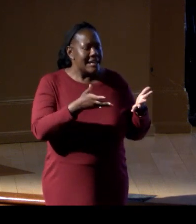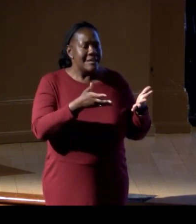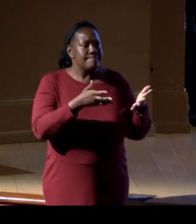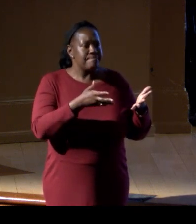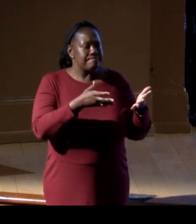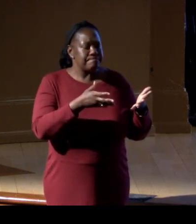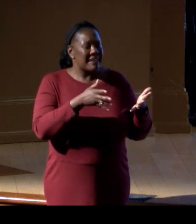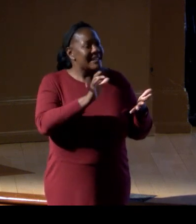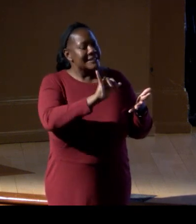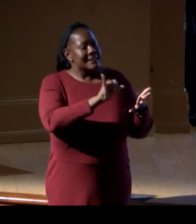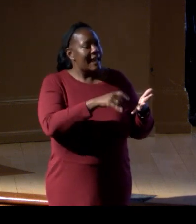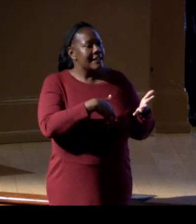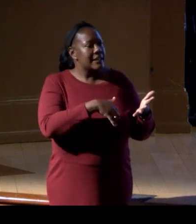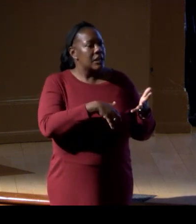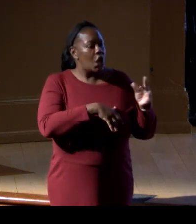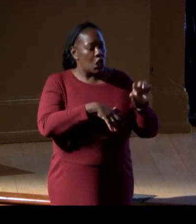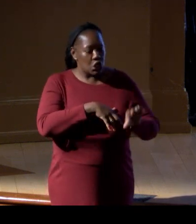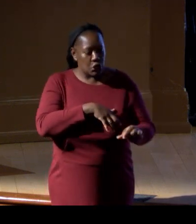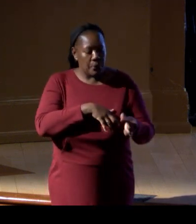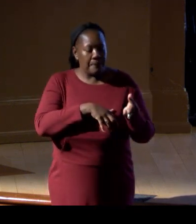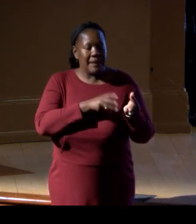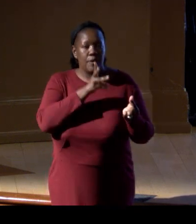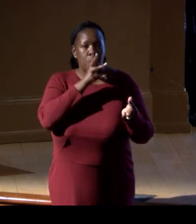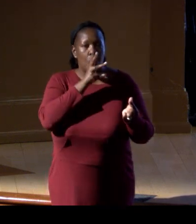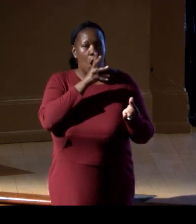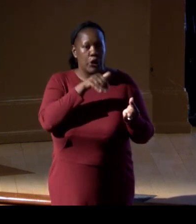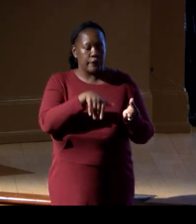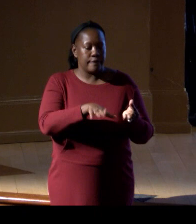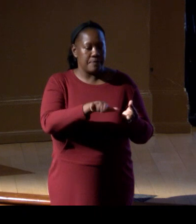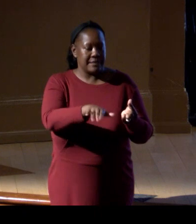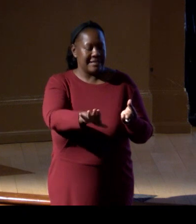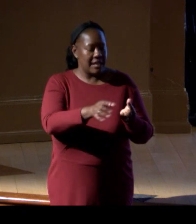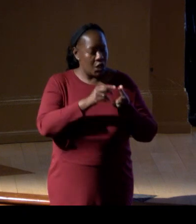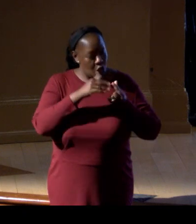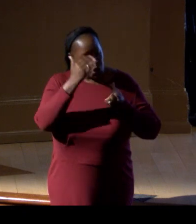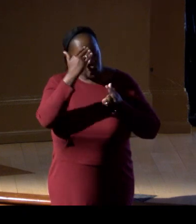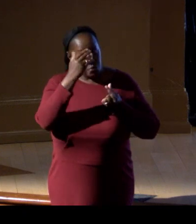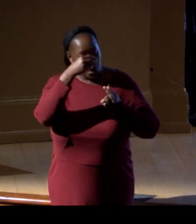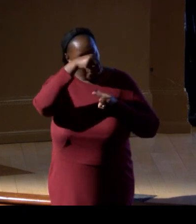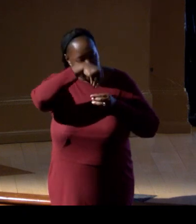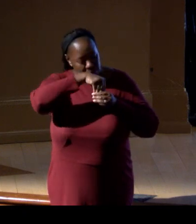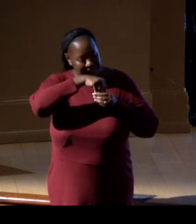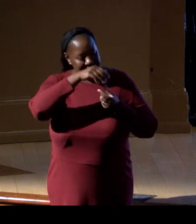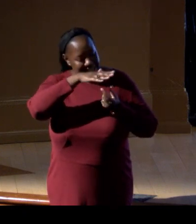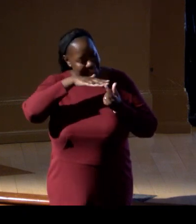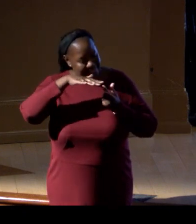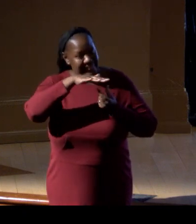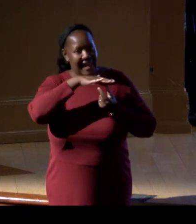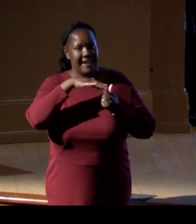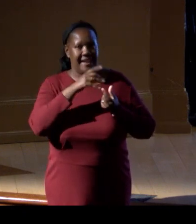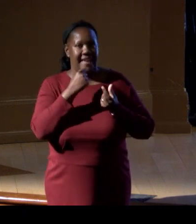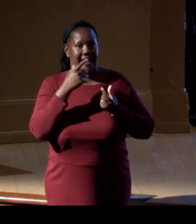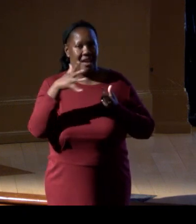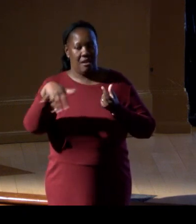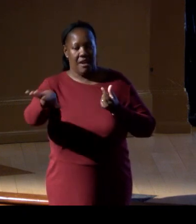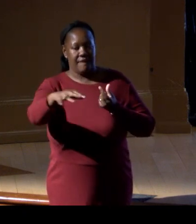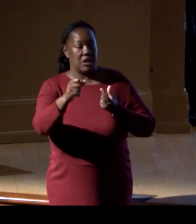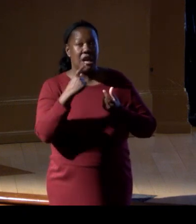I'm like, "You take a little bit of seawater, "and you know what's in it, "and then you know what was in that ocean in that region." It's something if you told me that as a kid,